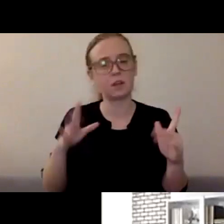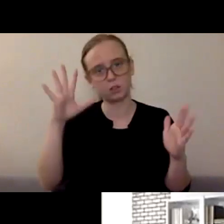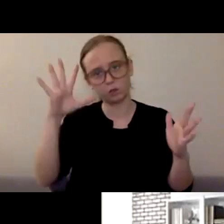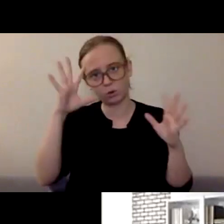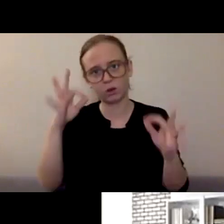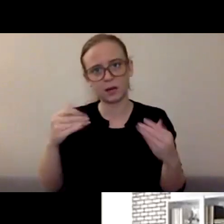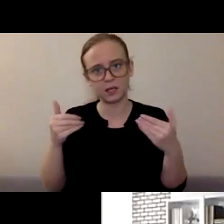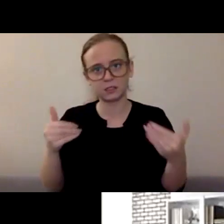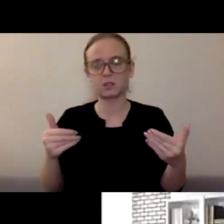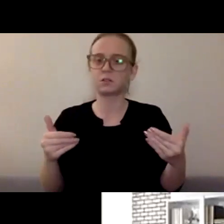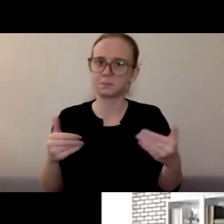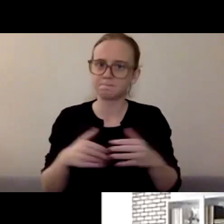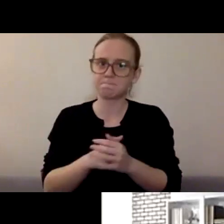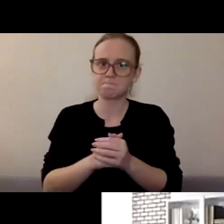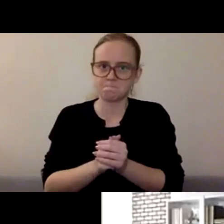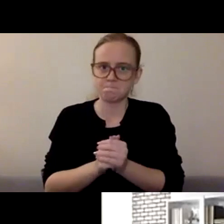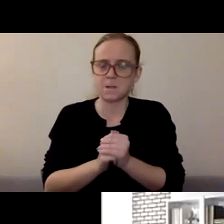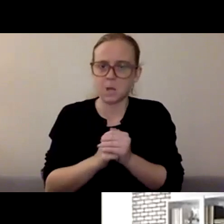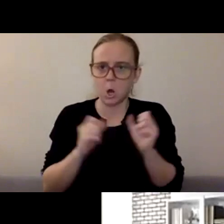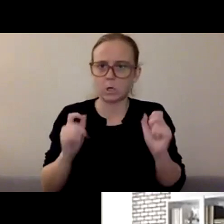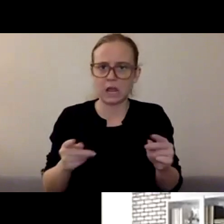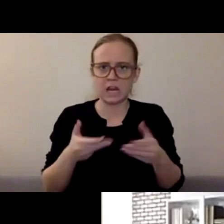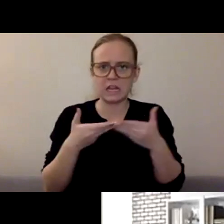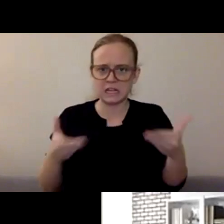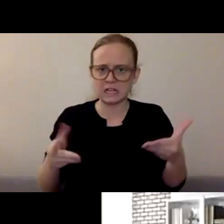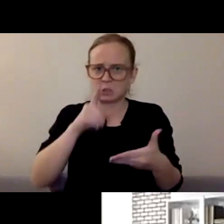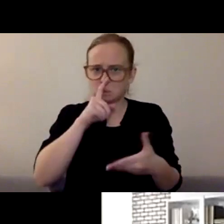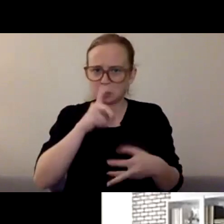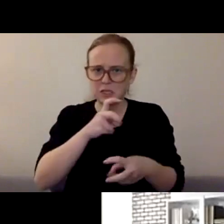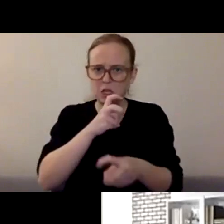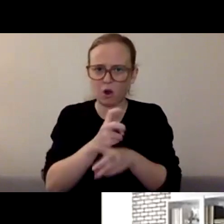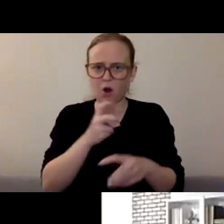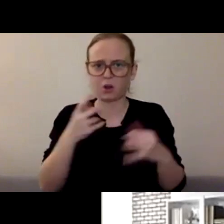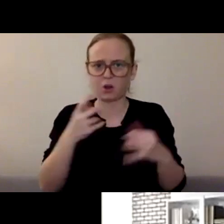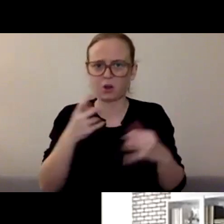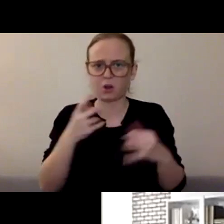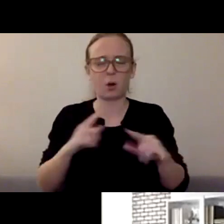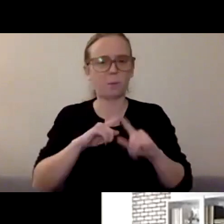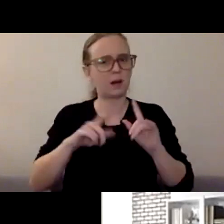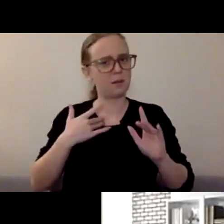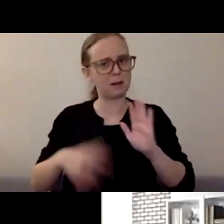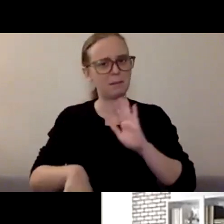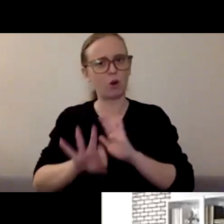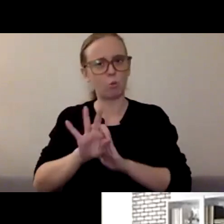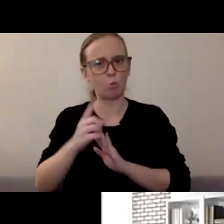"Wow, things are really hard right now. I'm gonna pick one thing that I'm gonna accomplish today.